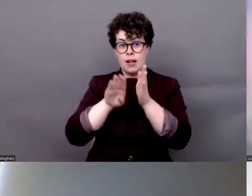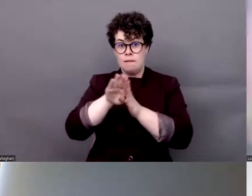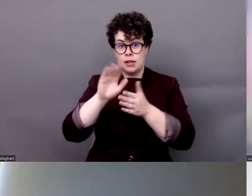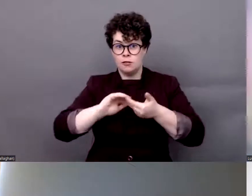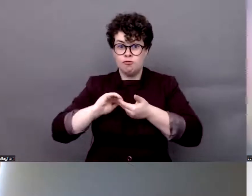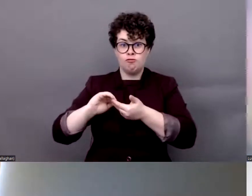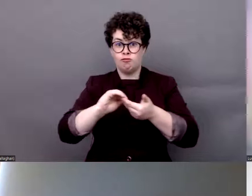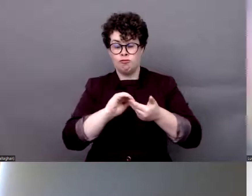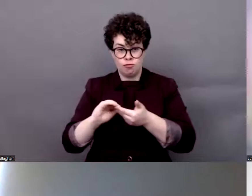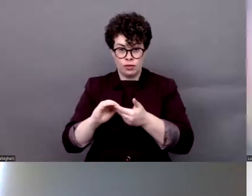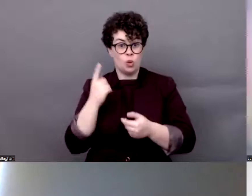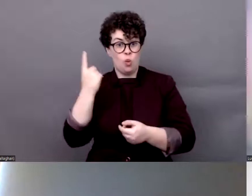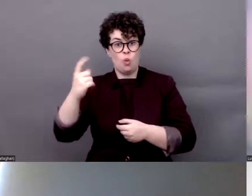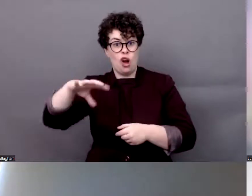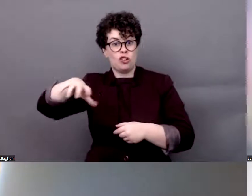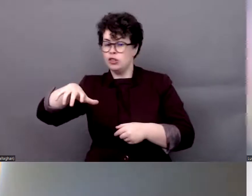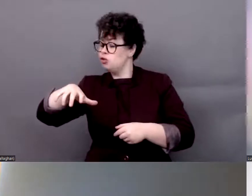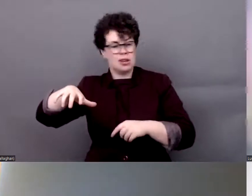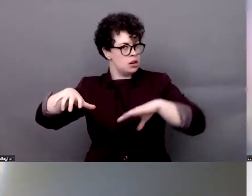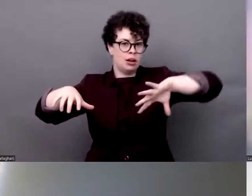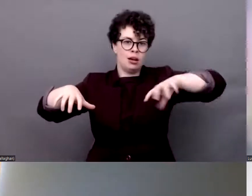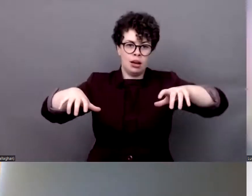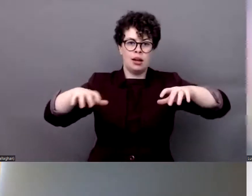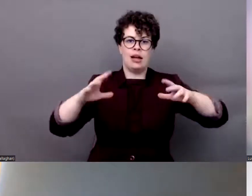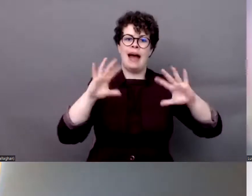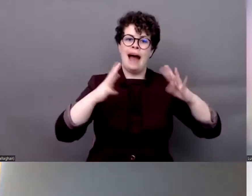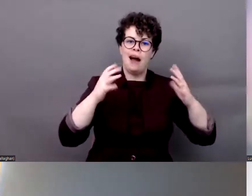multi-country study on exclusive education.